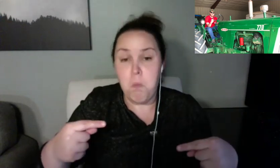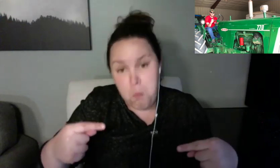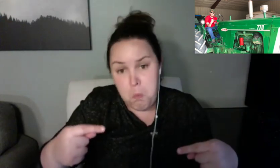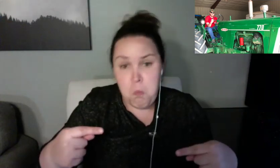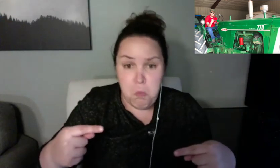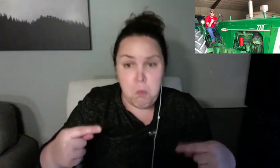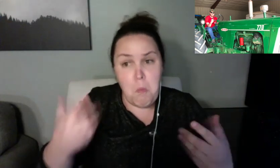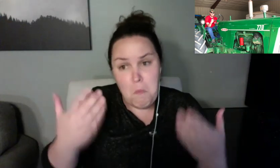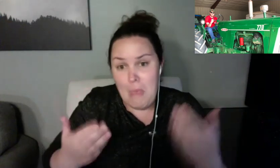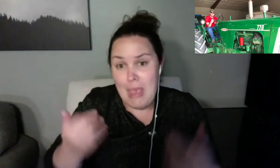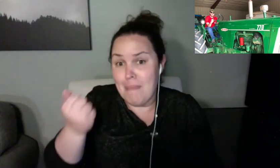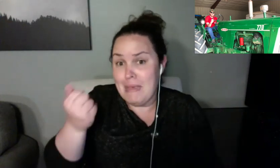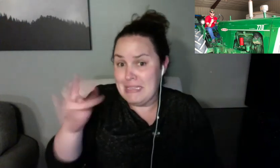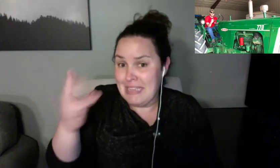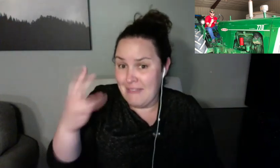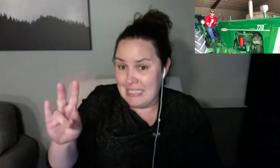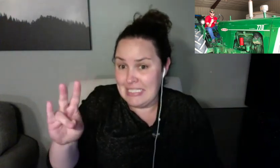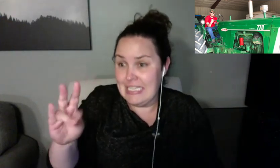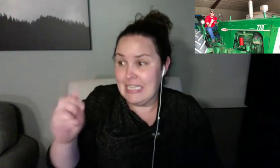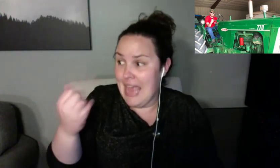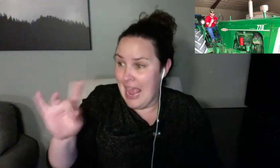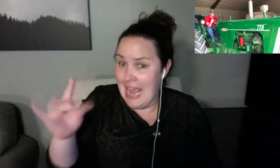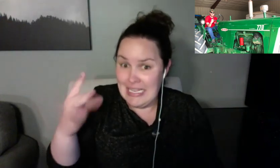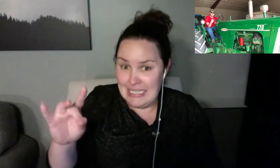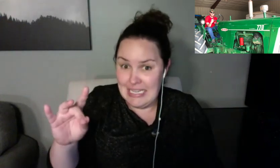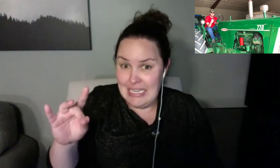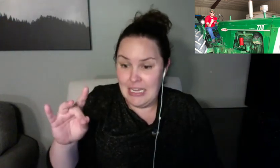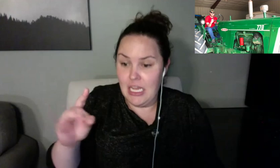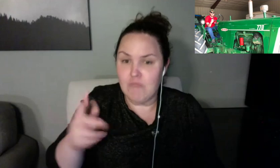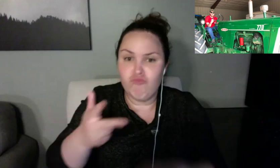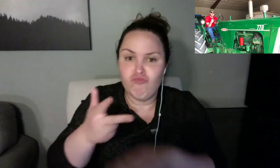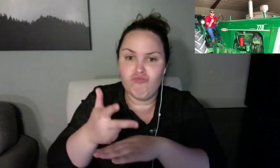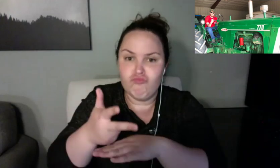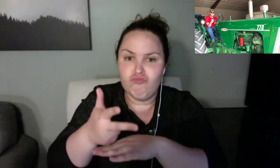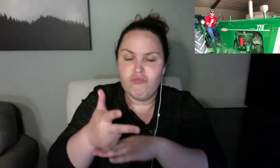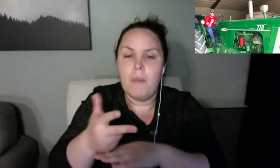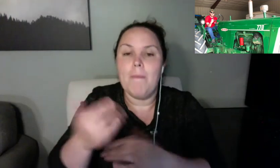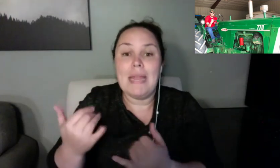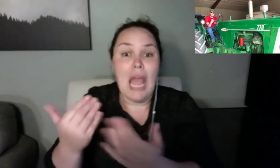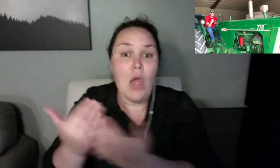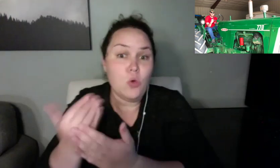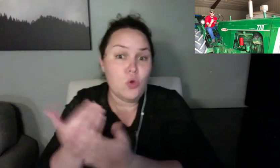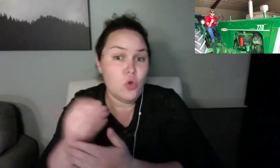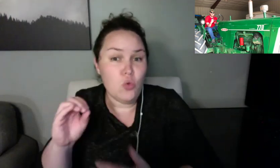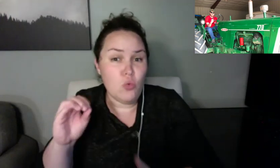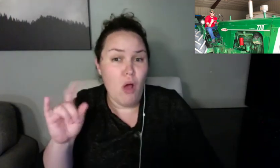The time was running out. So I was like oh, my gosh, I'll just draw